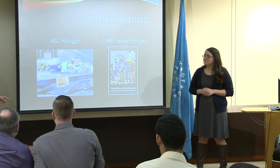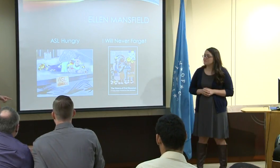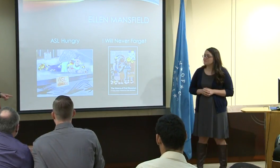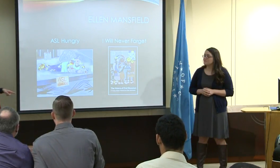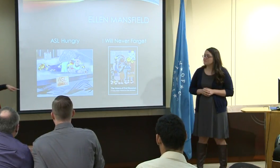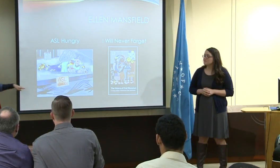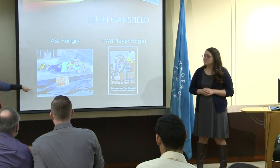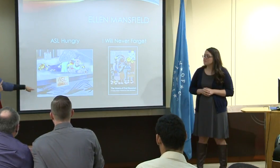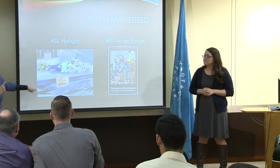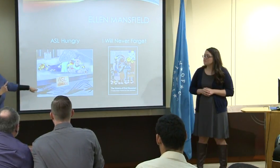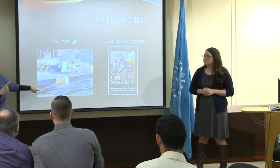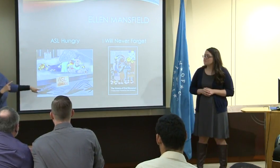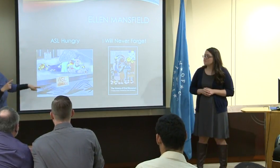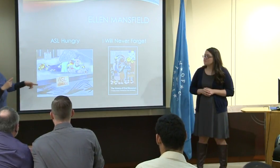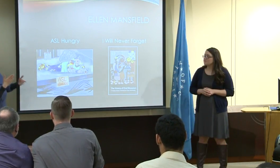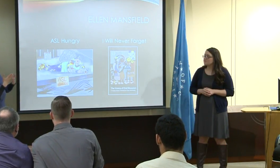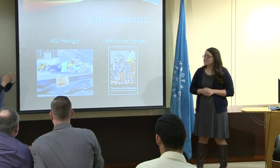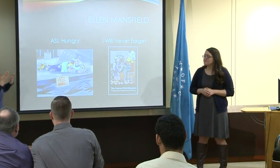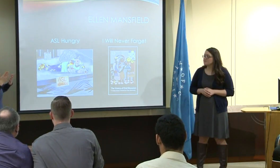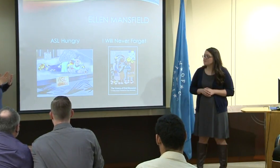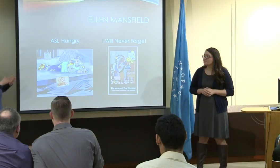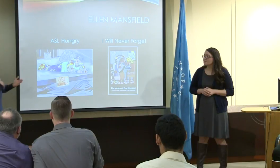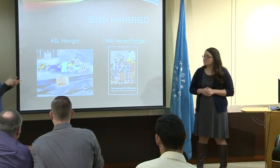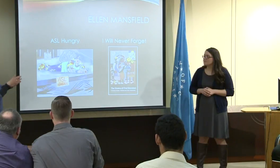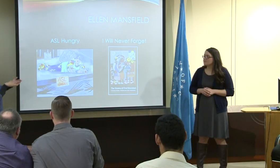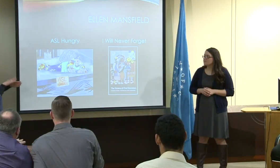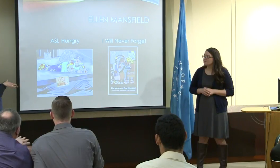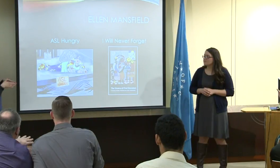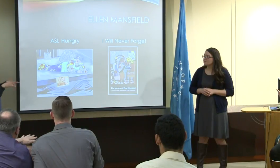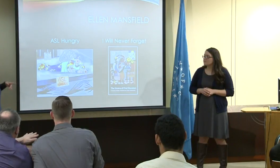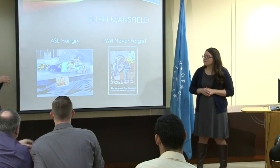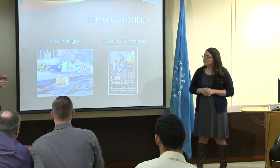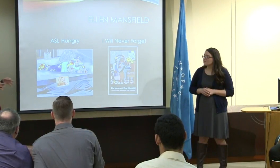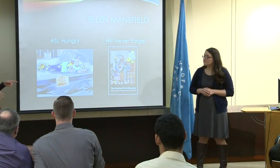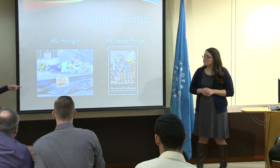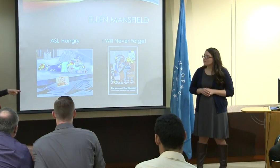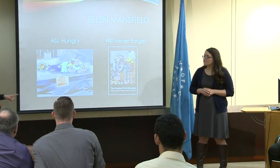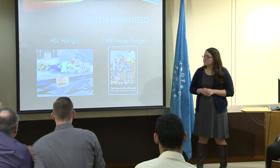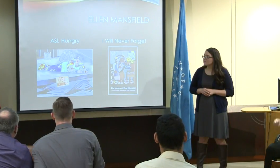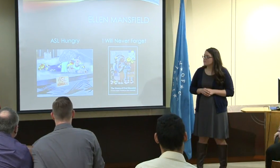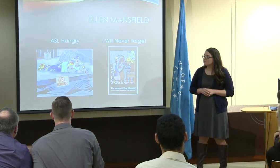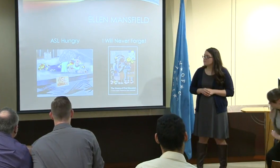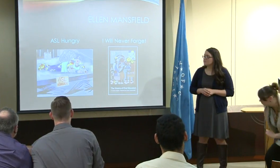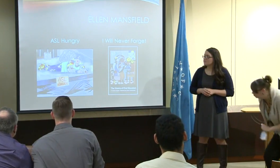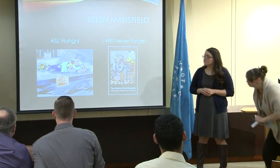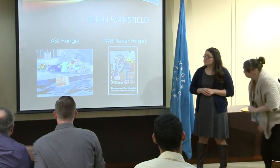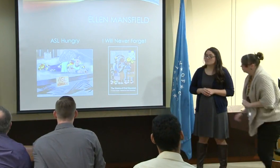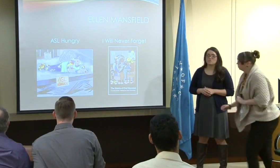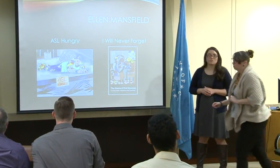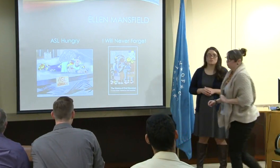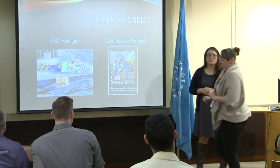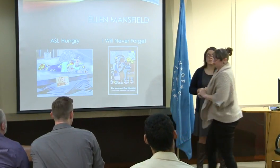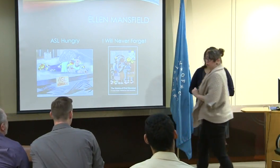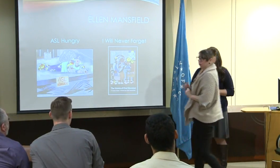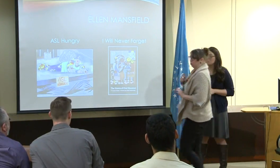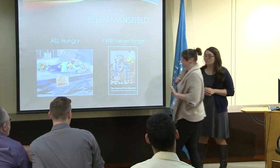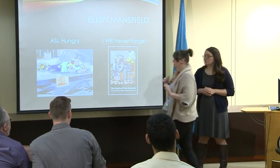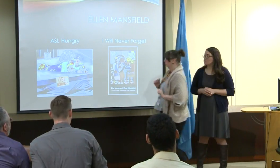What does it mean here, to see the black hands at the bottom? What is your take on that?